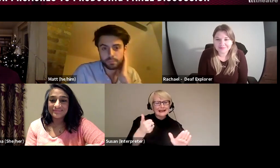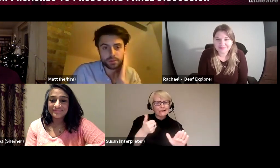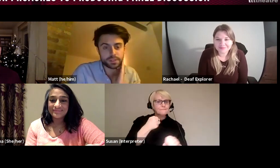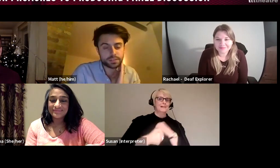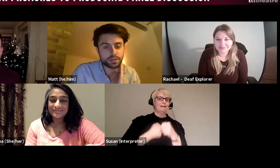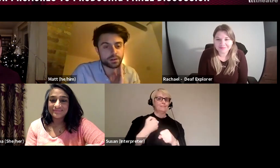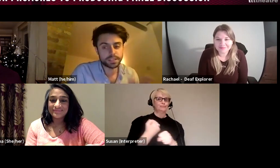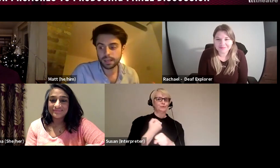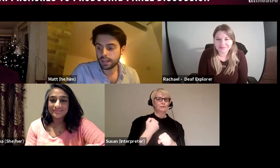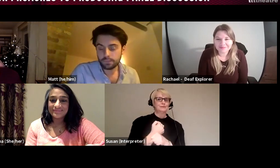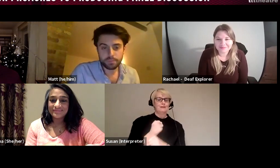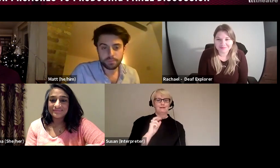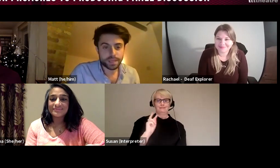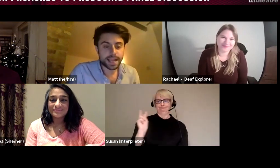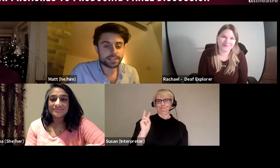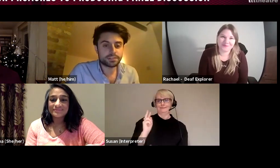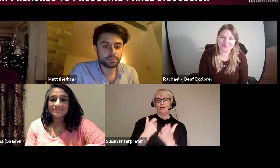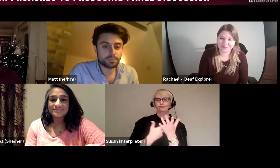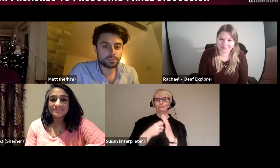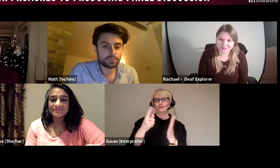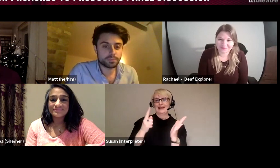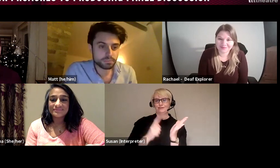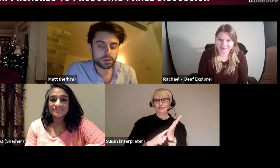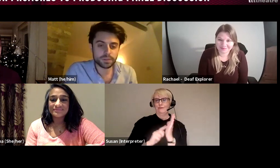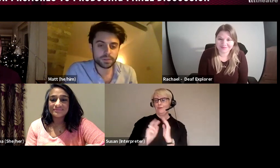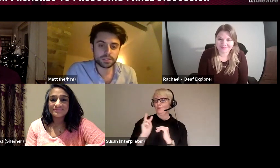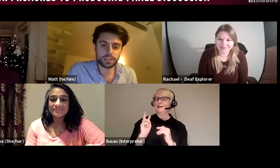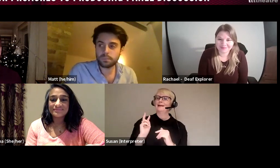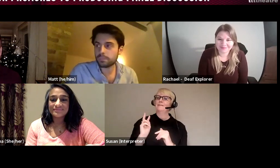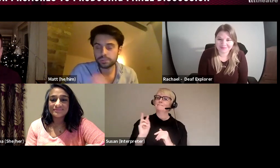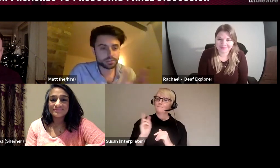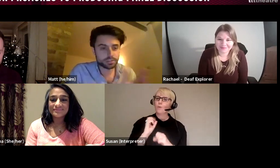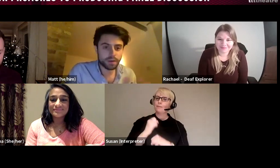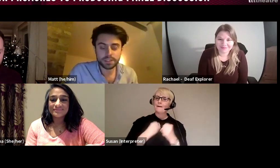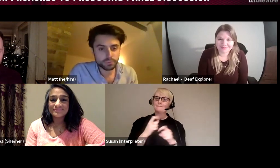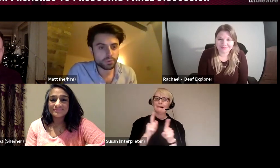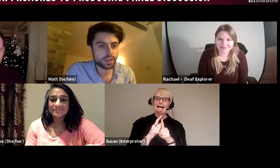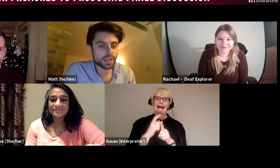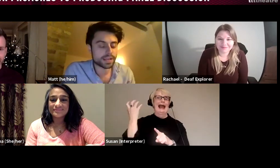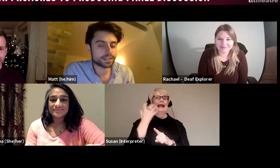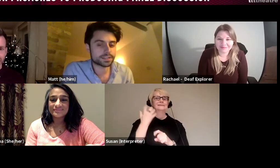both of us started by being accidental producers, both of us started by producing very small things